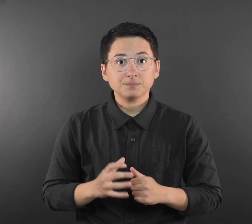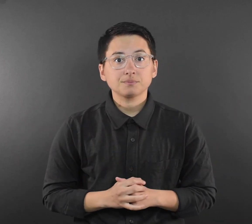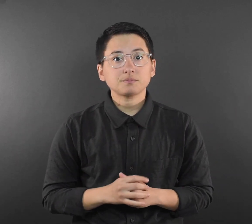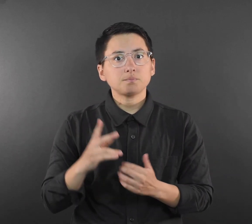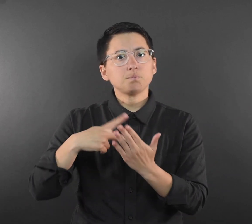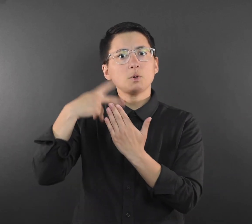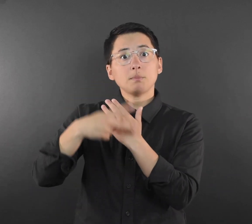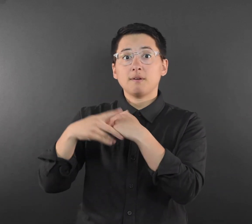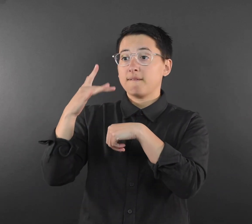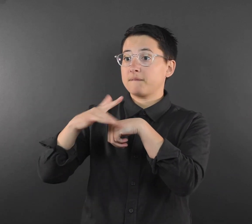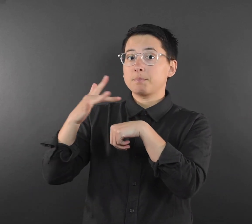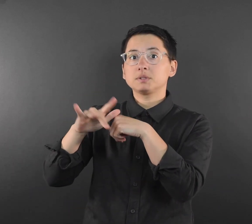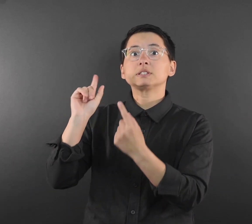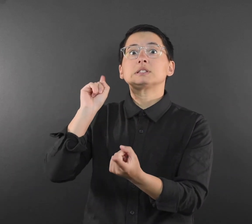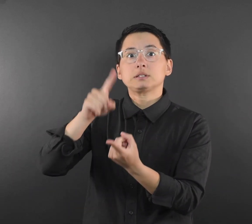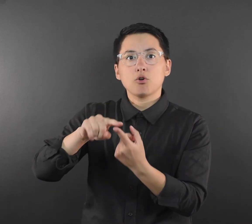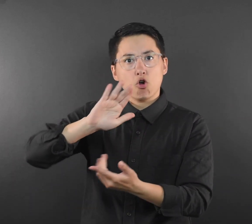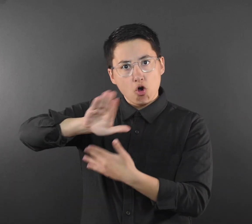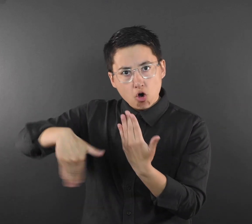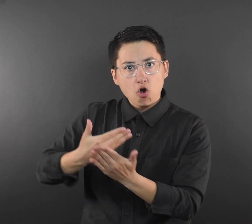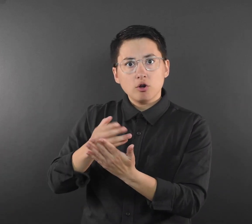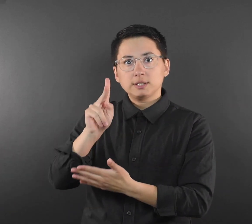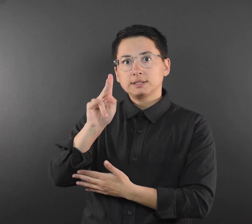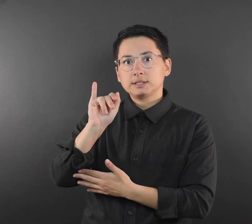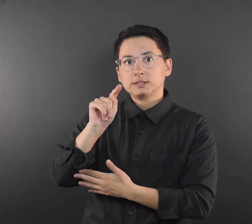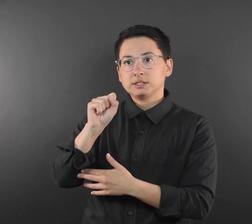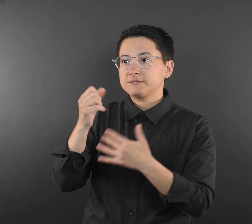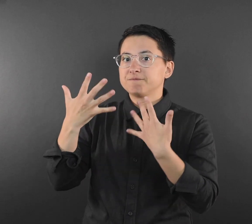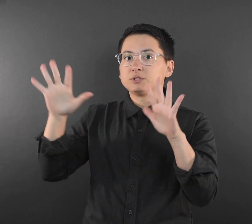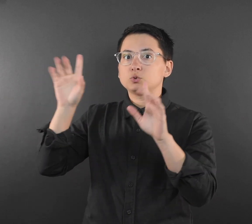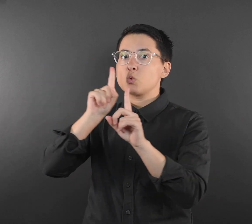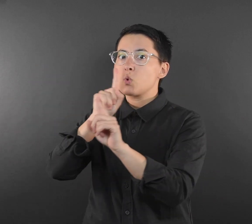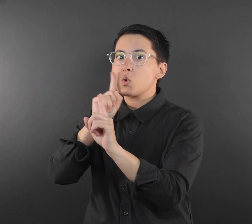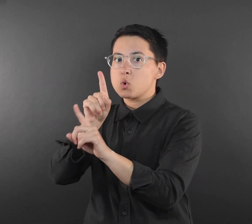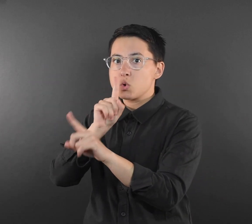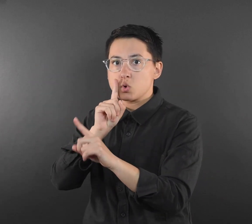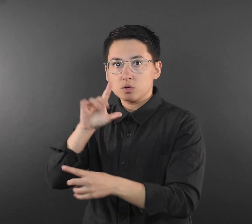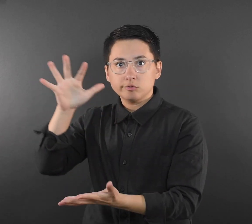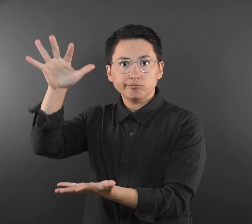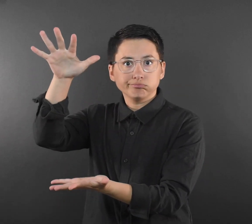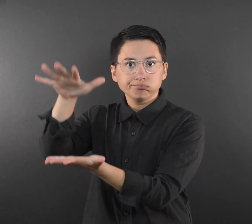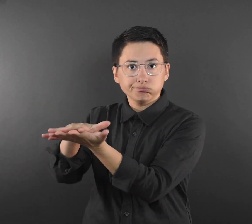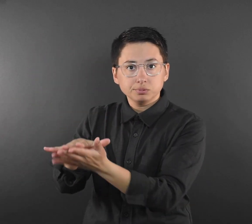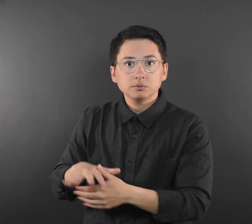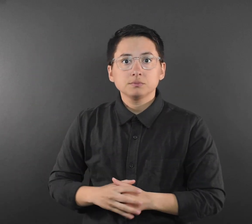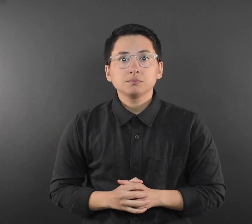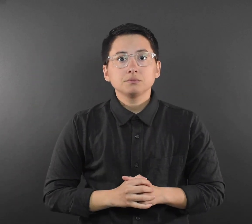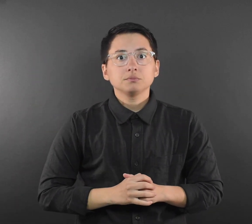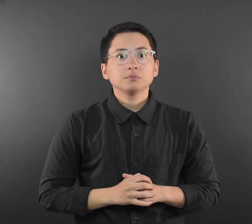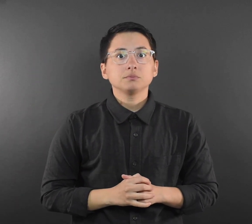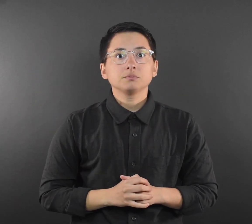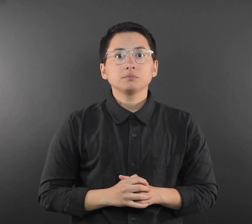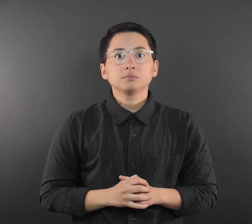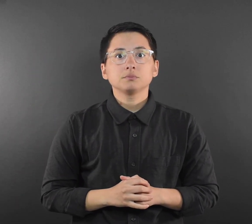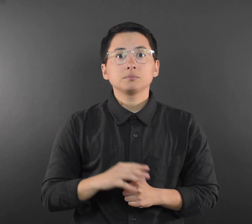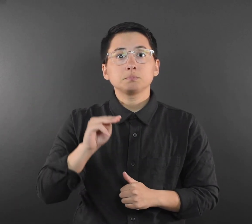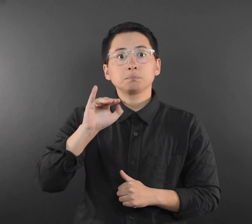and the program will be available until all the test kits are ordered. Minnesota will use this